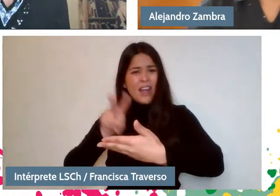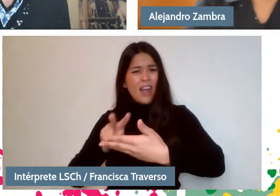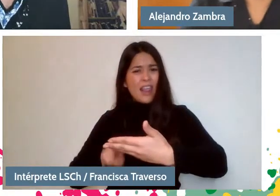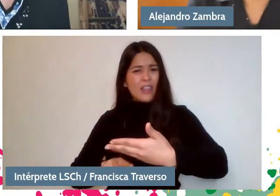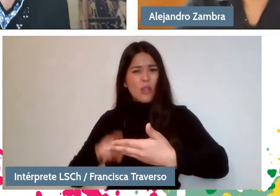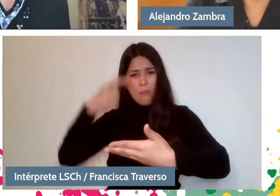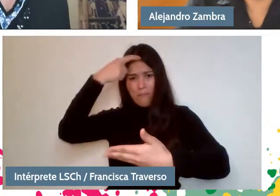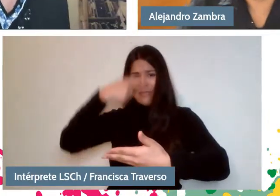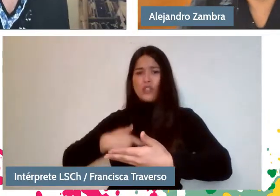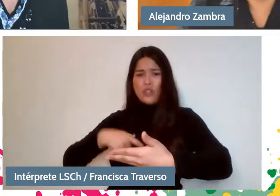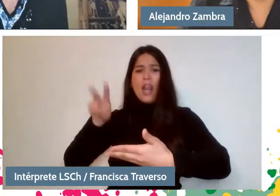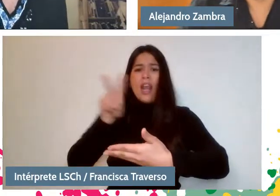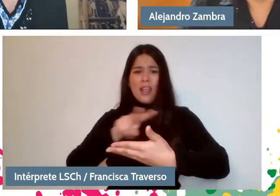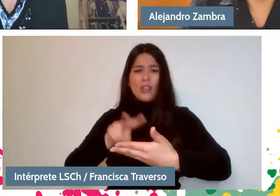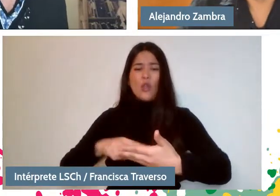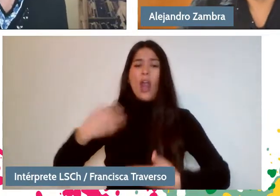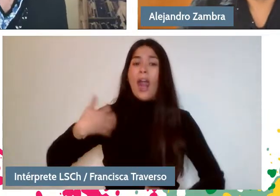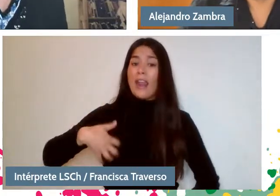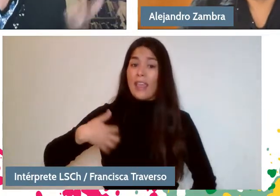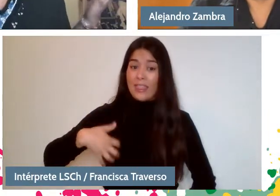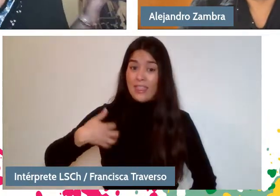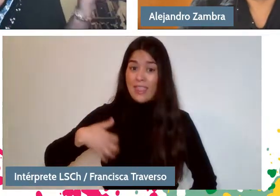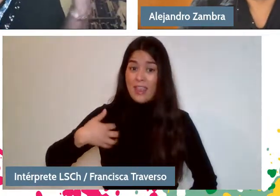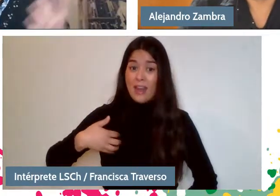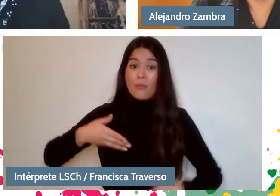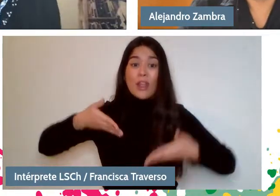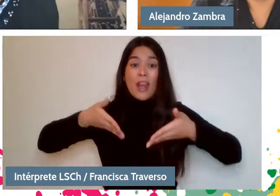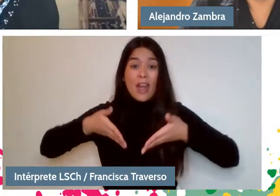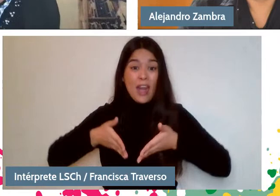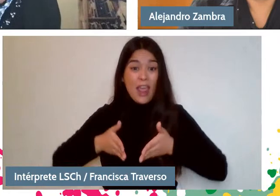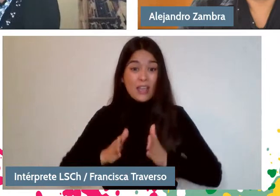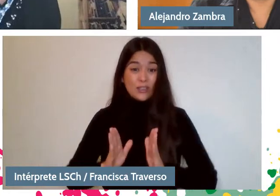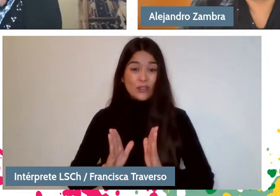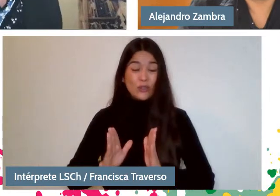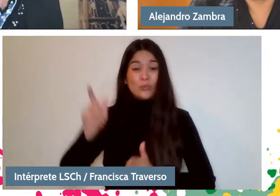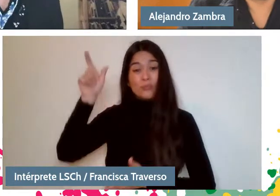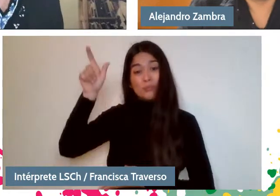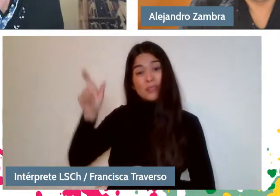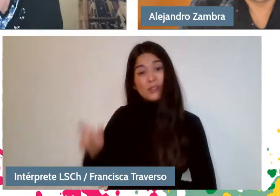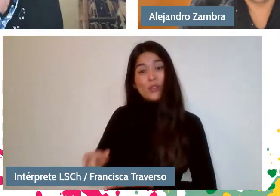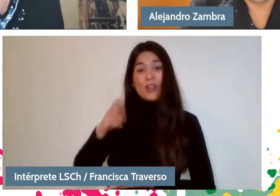In Argentina because of the birth of Borges. So, I hope that Borges joins us